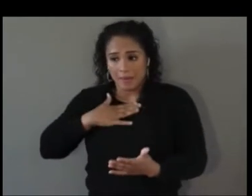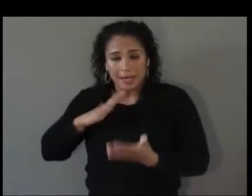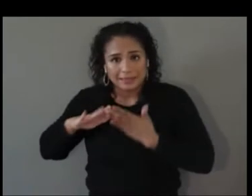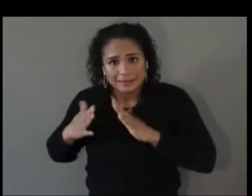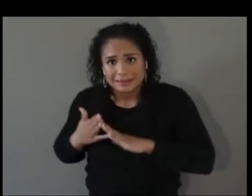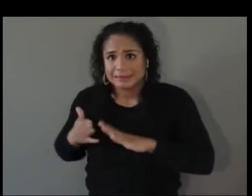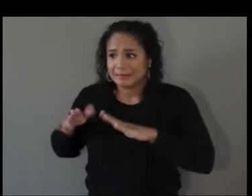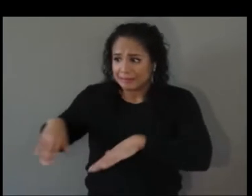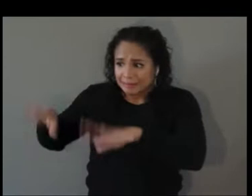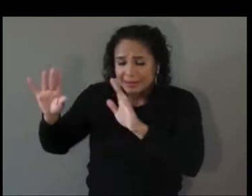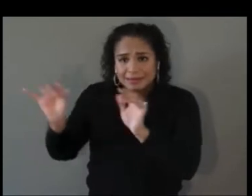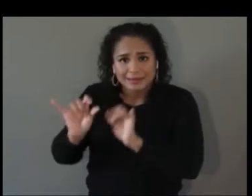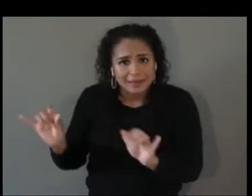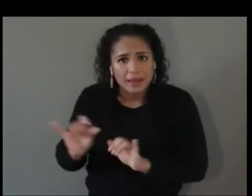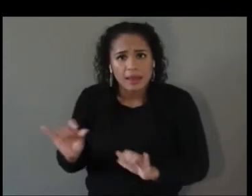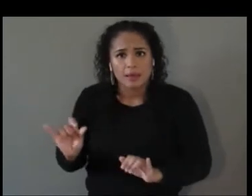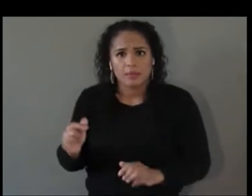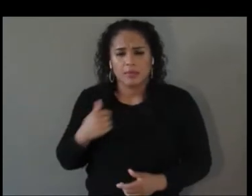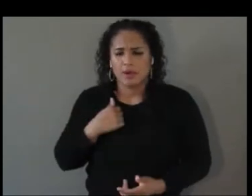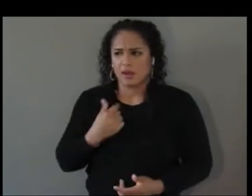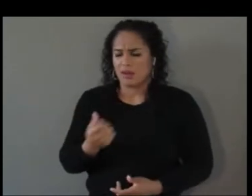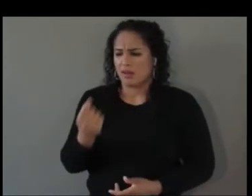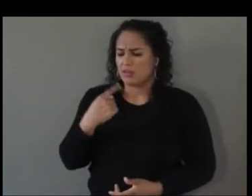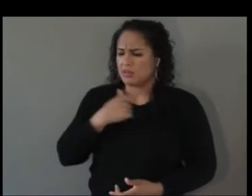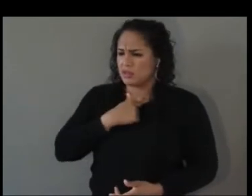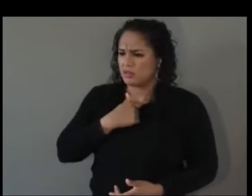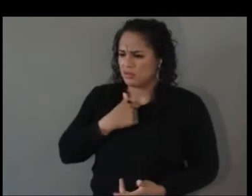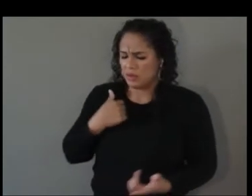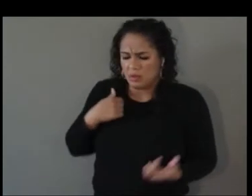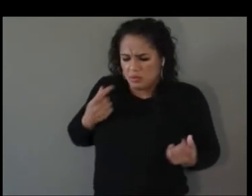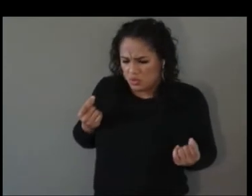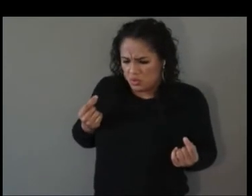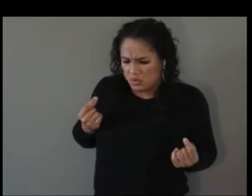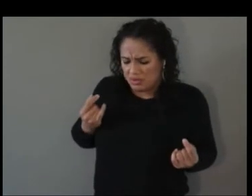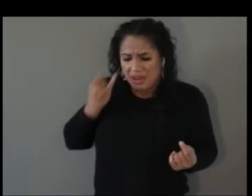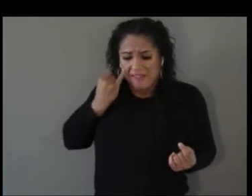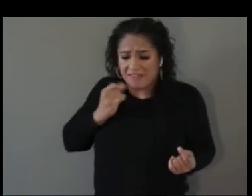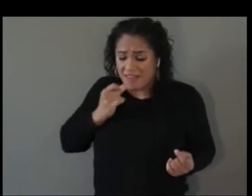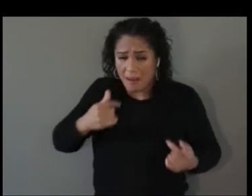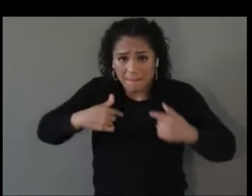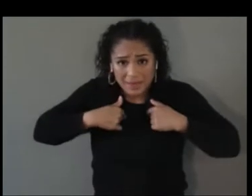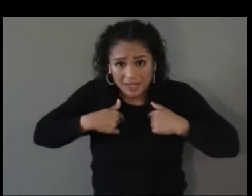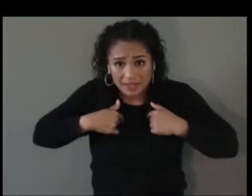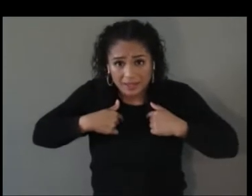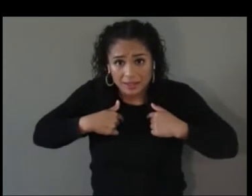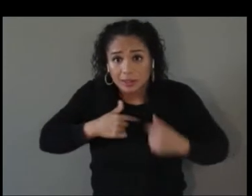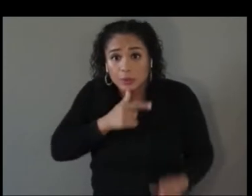If not me, then who? So I launched an initiative called the Black Technology Mentorship Program